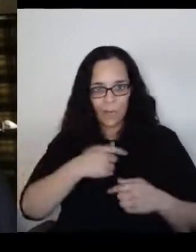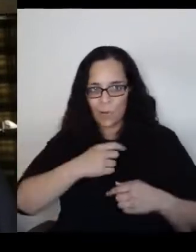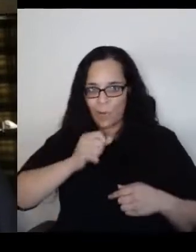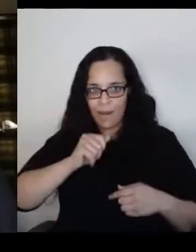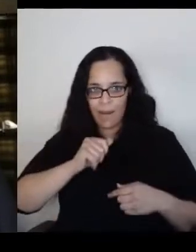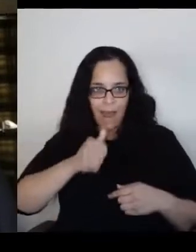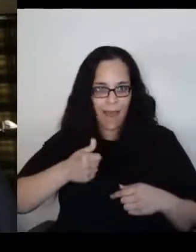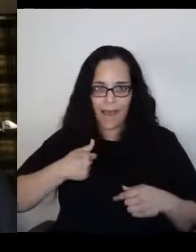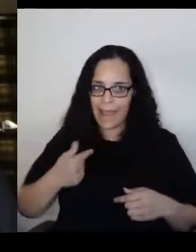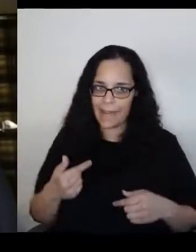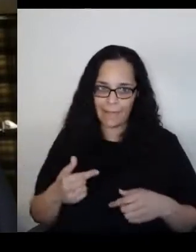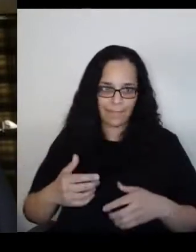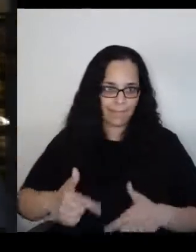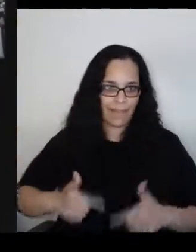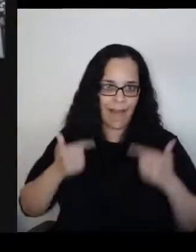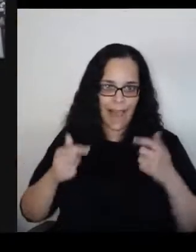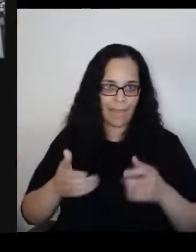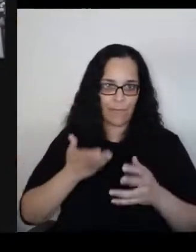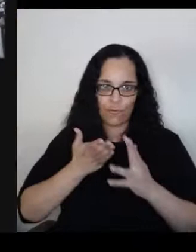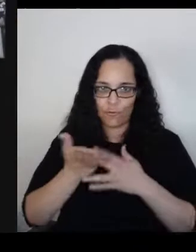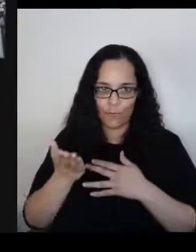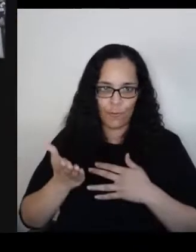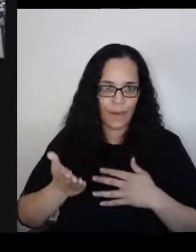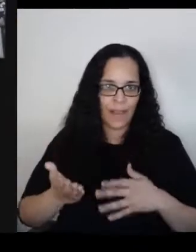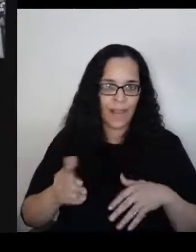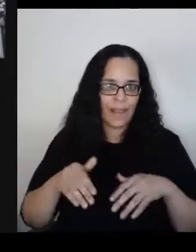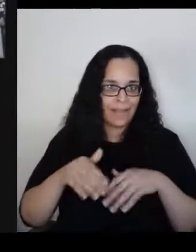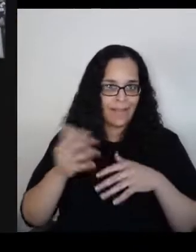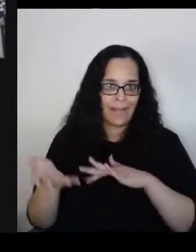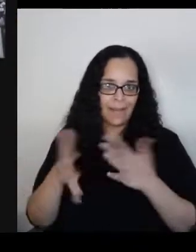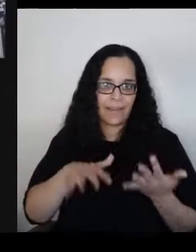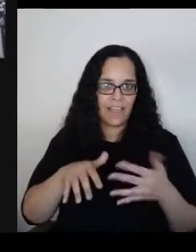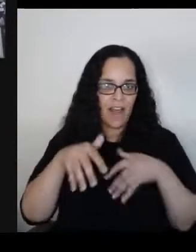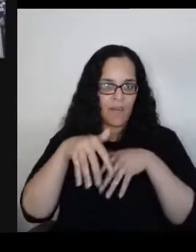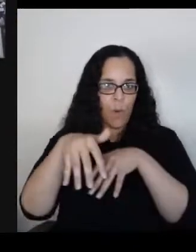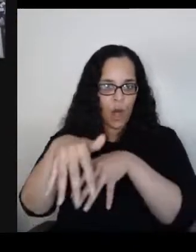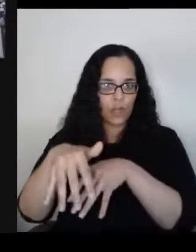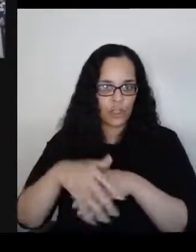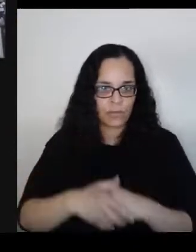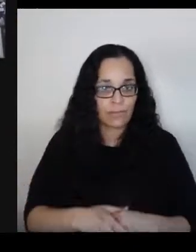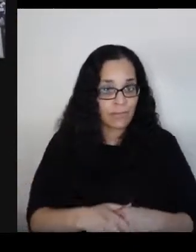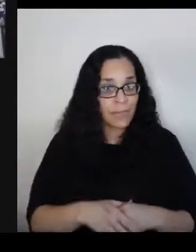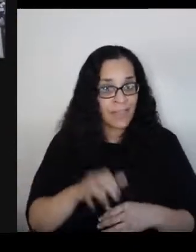Does that answer your question? It does, thank you. And thank you all.